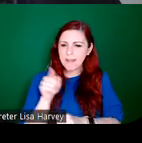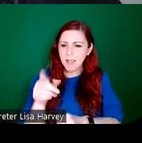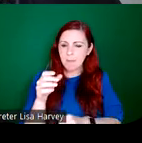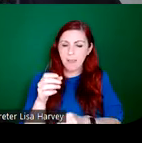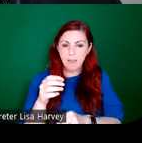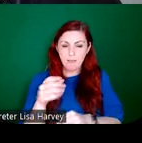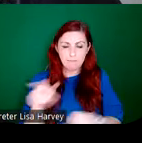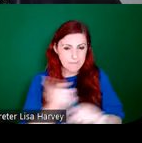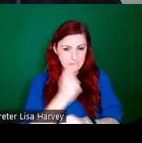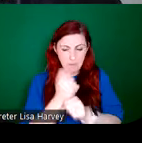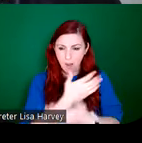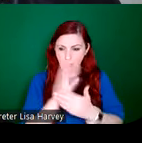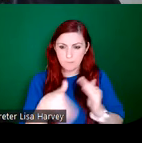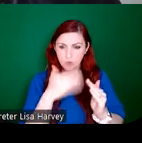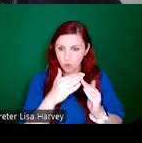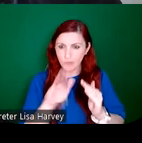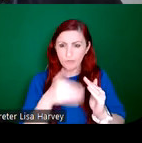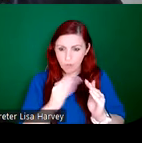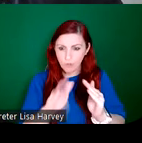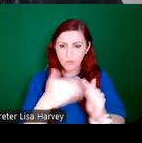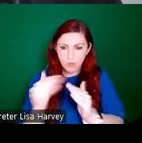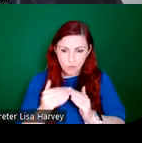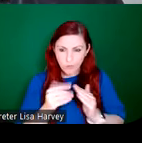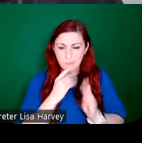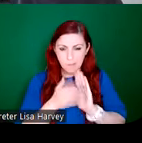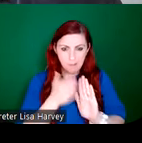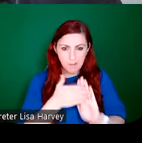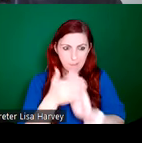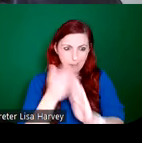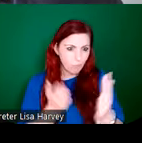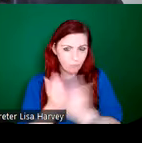Ireland. But Irish churches continued, throughout the 19th century, continued to